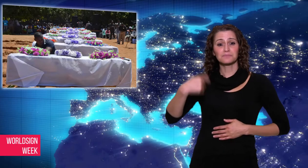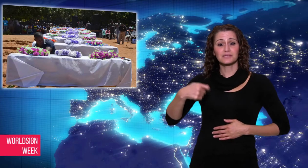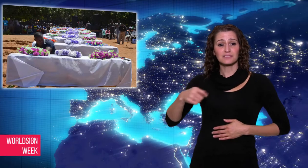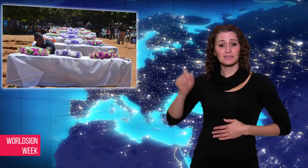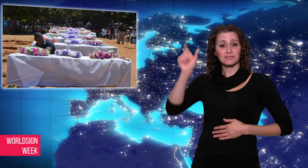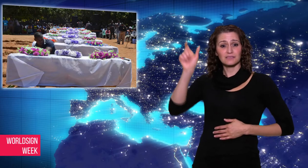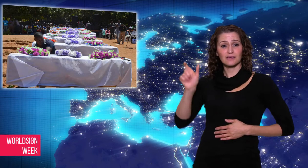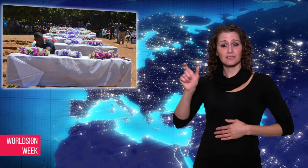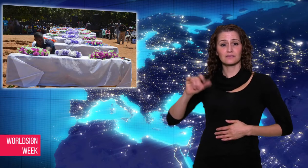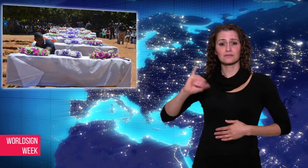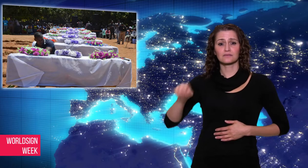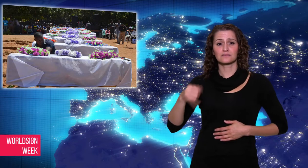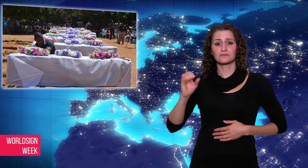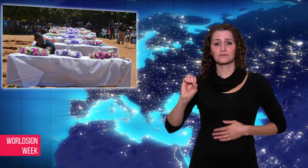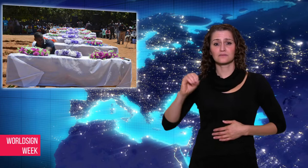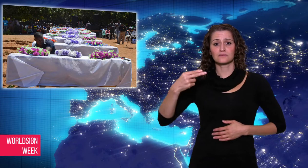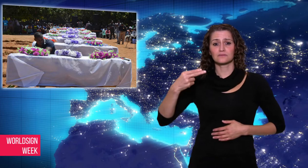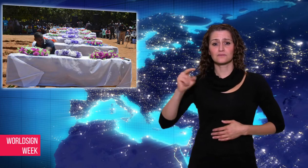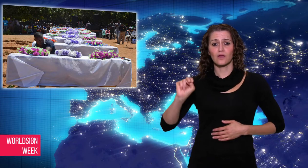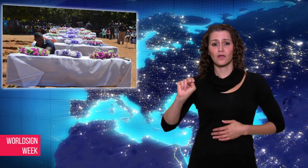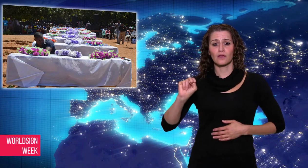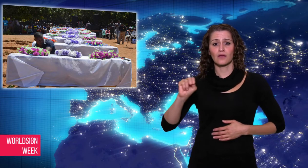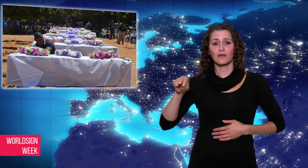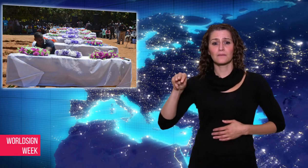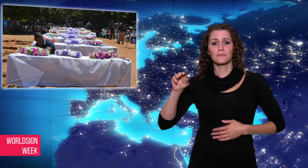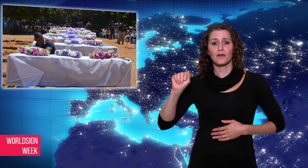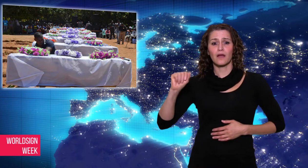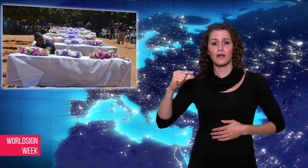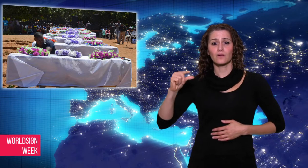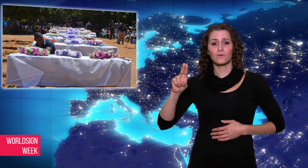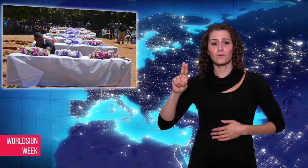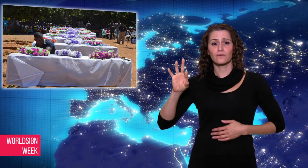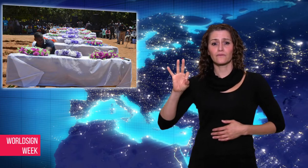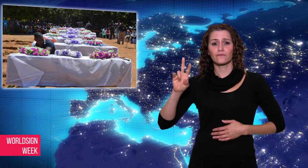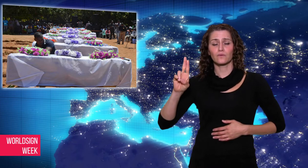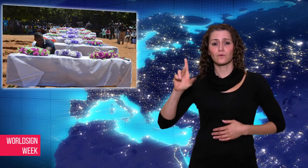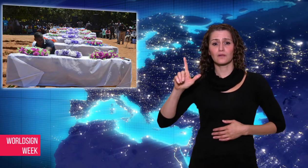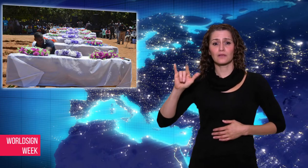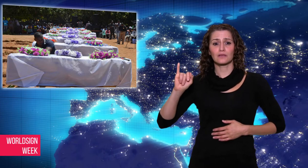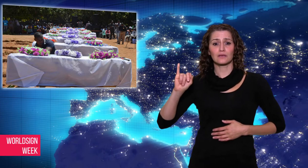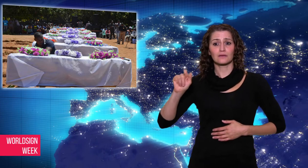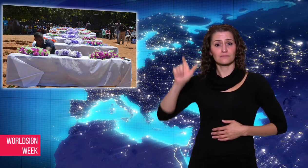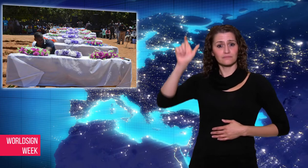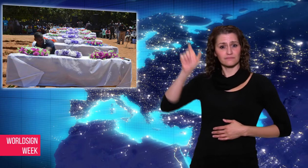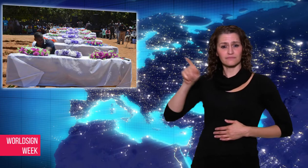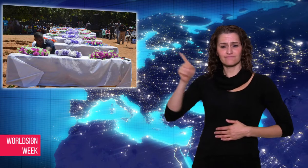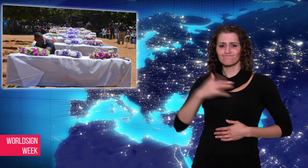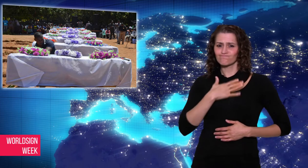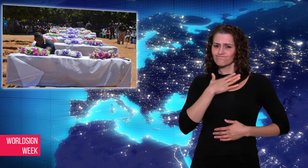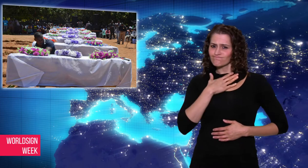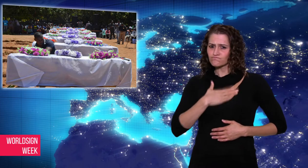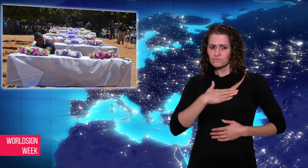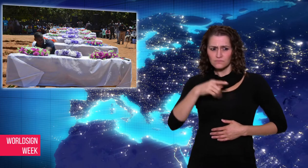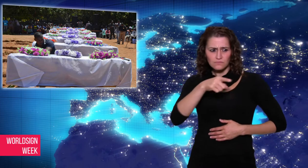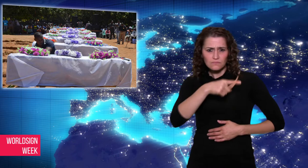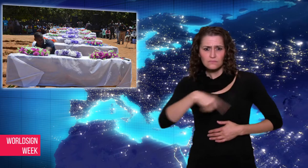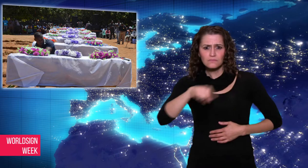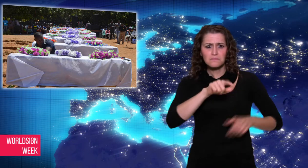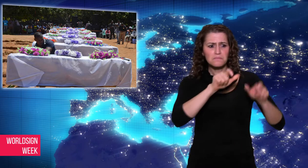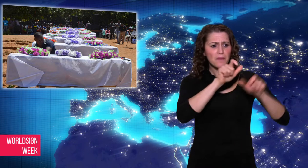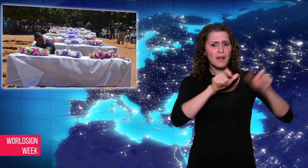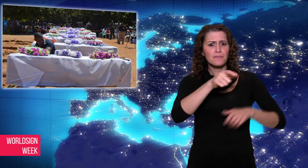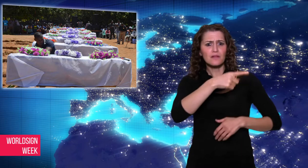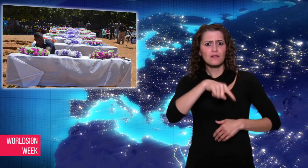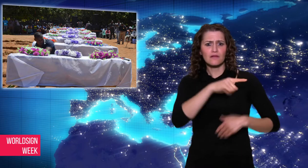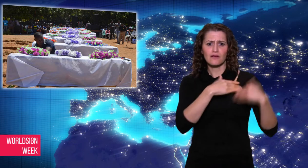President John Magufuli